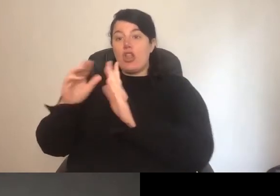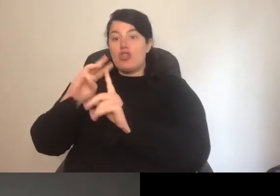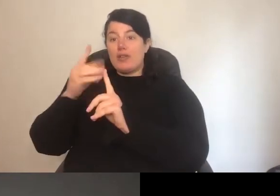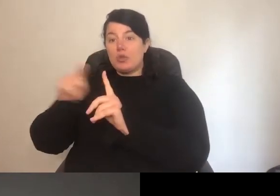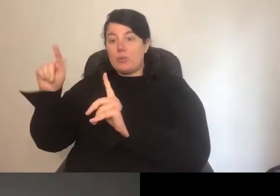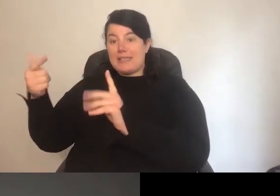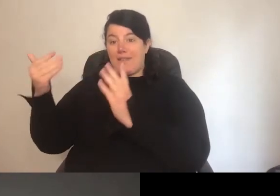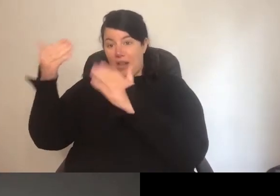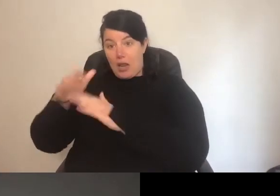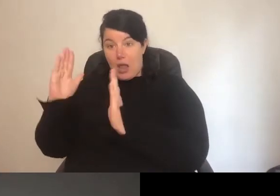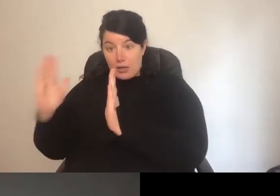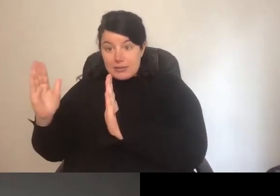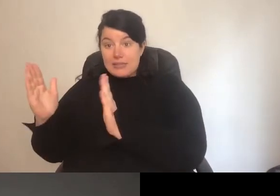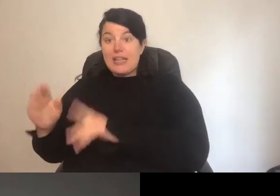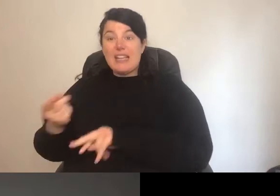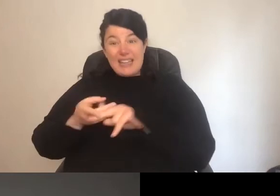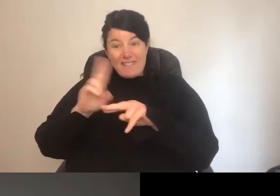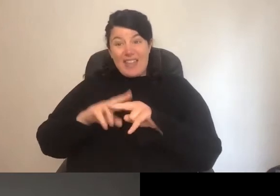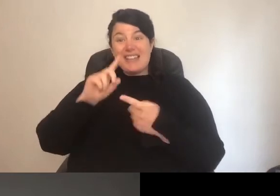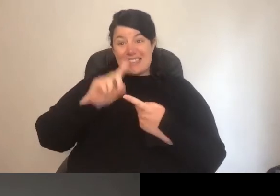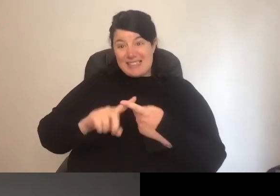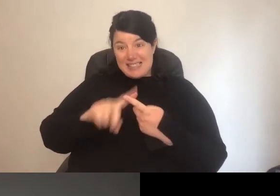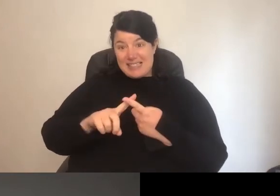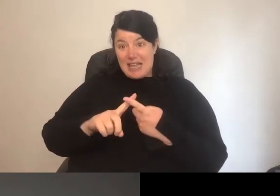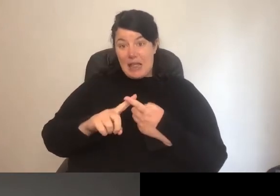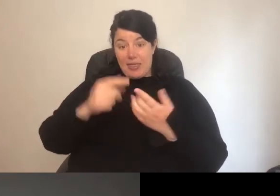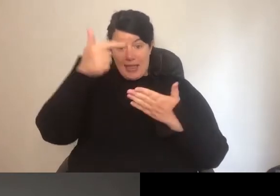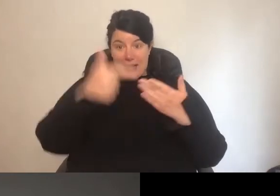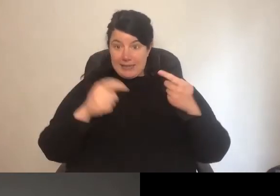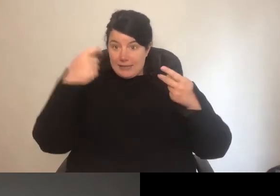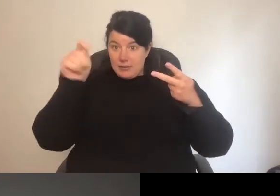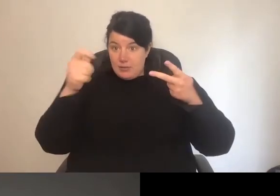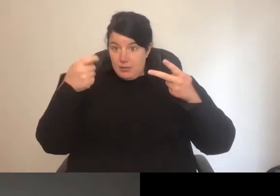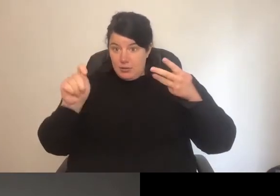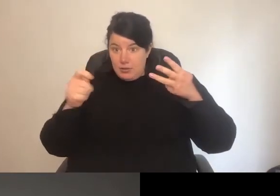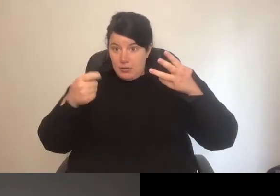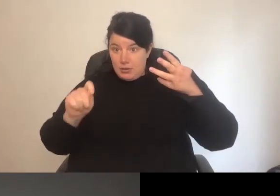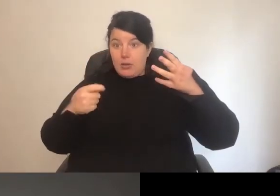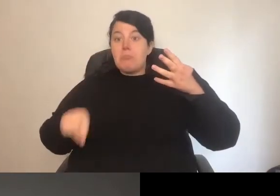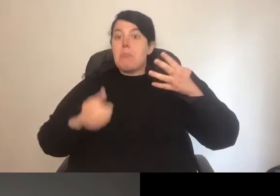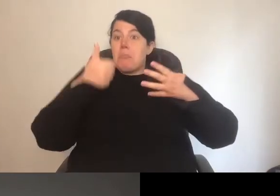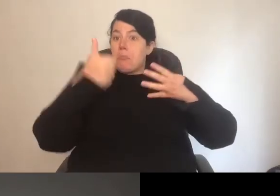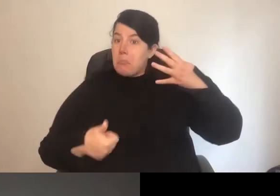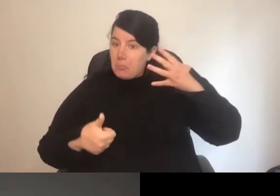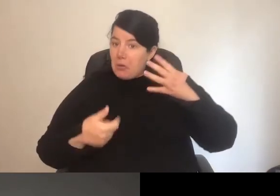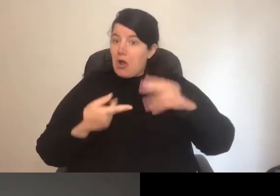if they are still achieving the list of outcomes that you've agreed with